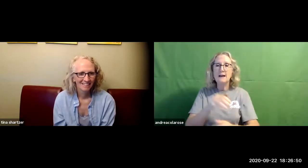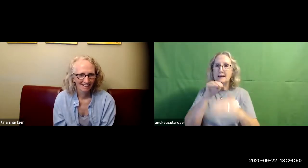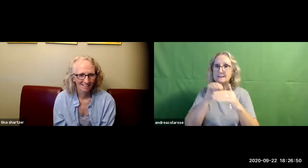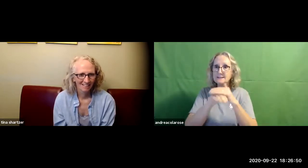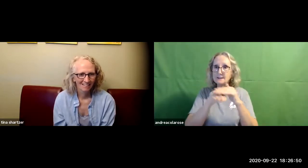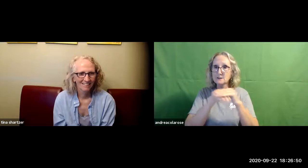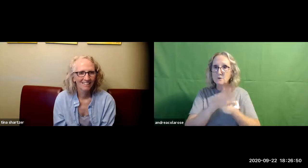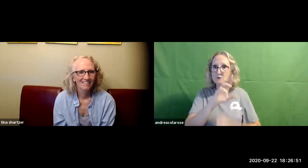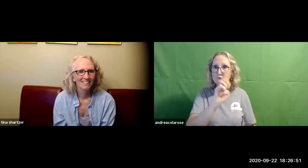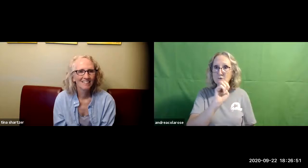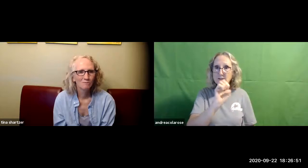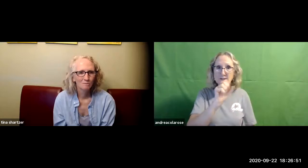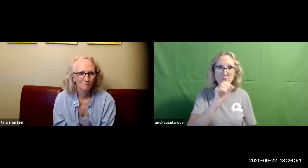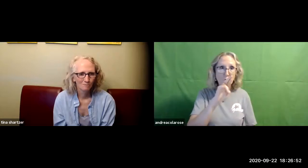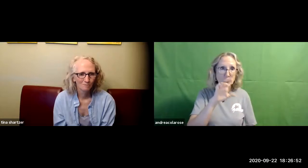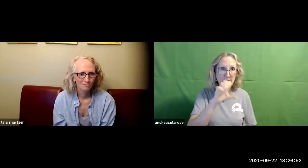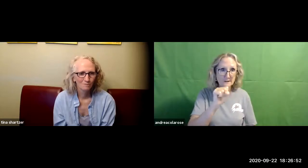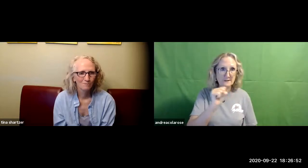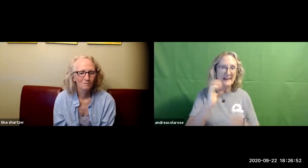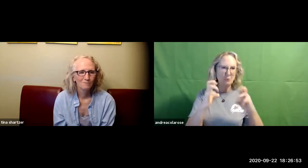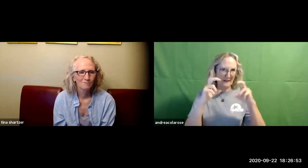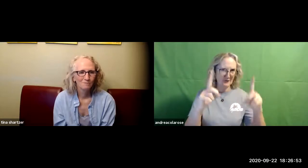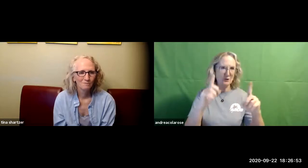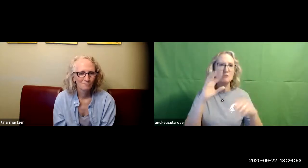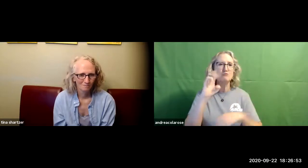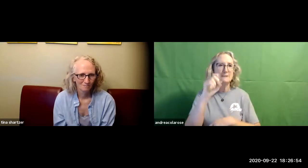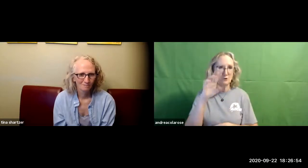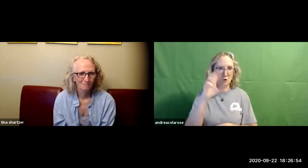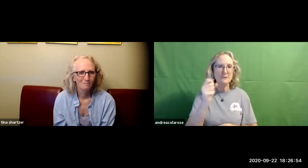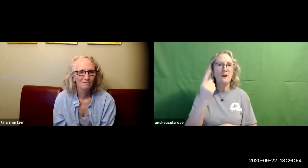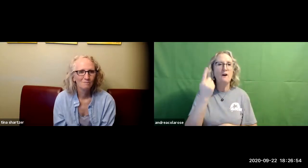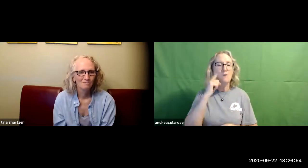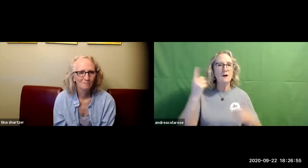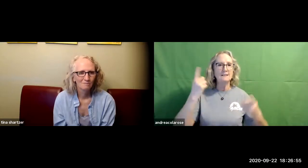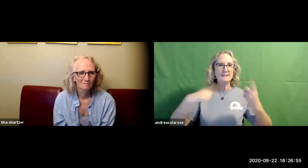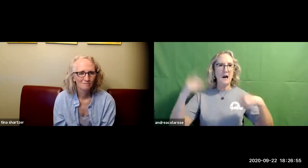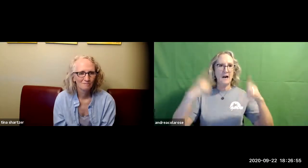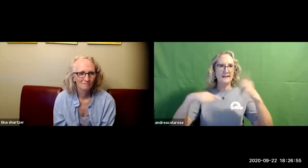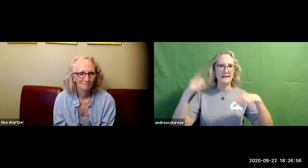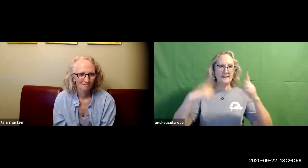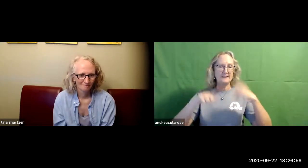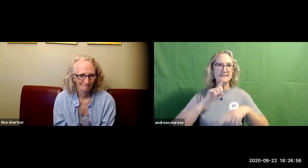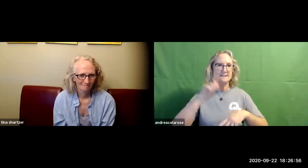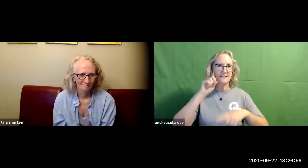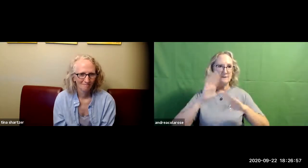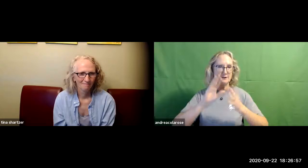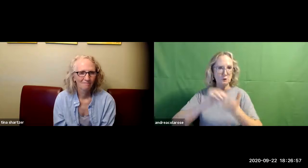either find or create